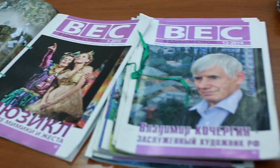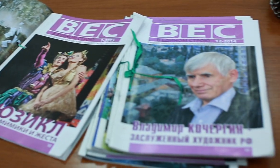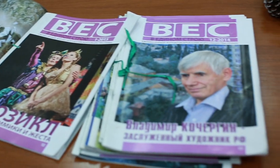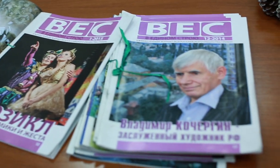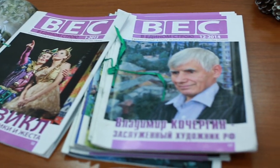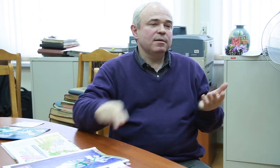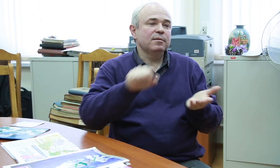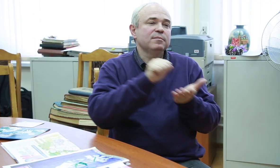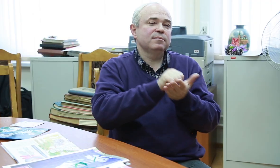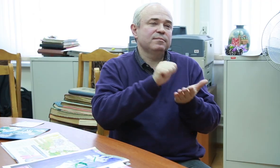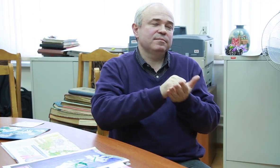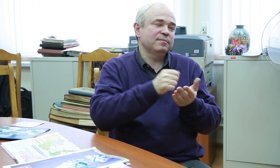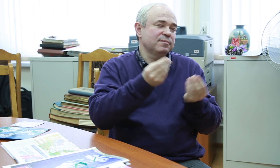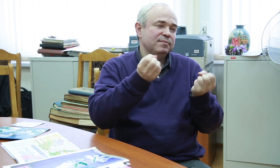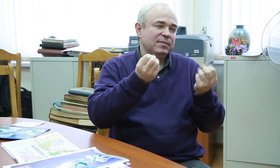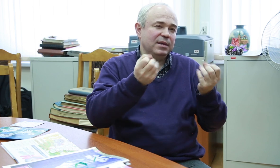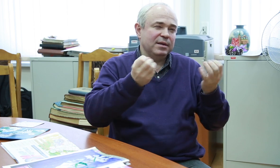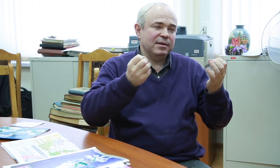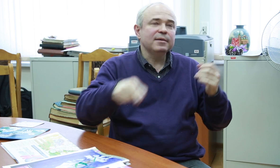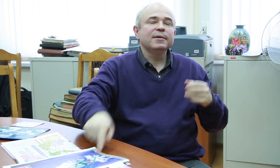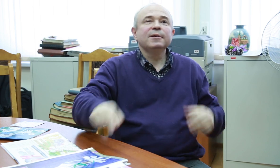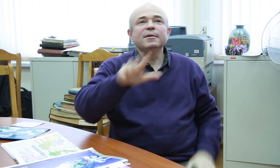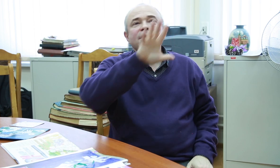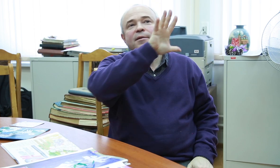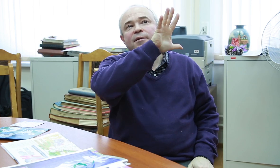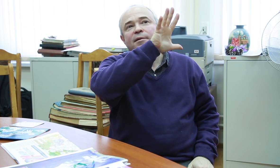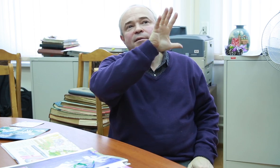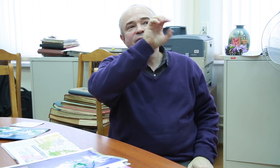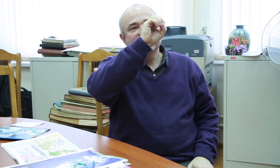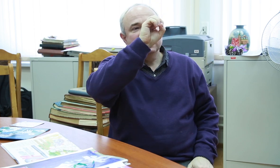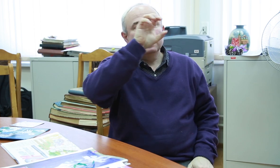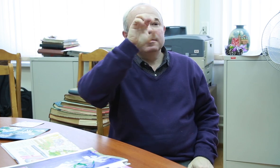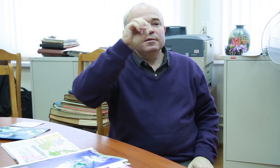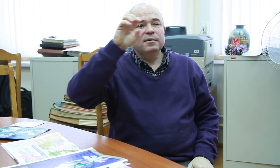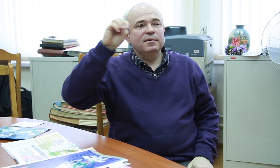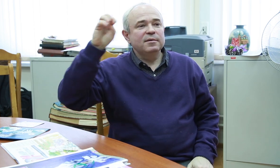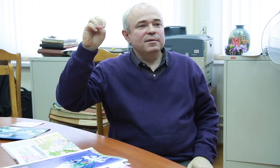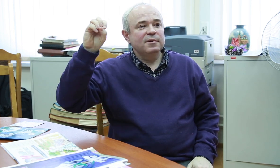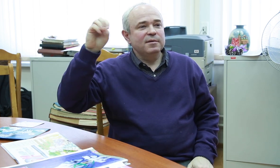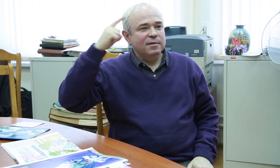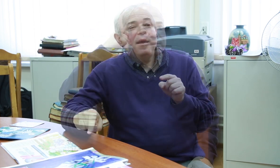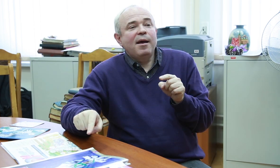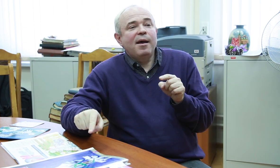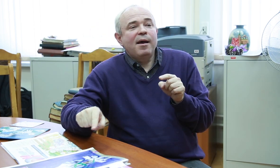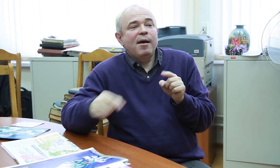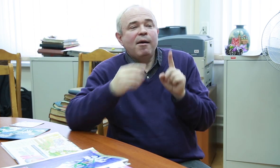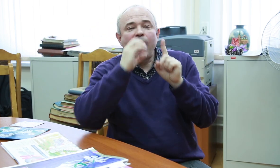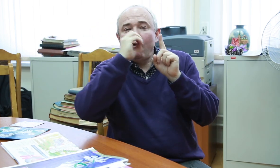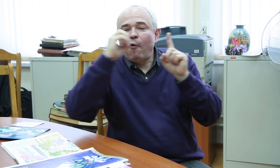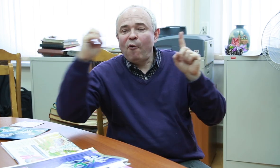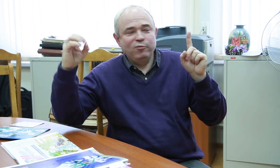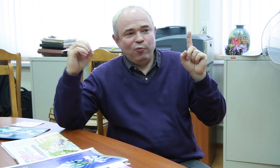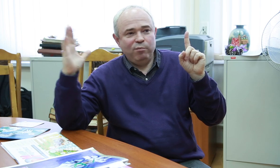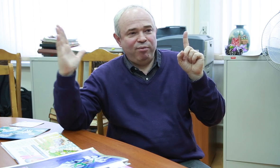to make the opening animation for Travel with Dawn: Arkady in Russia. How did they transform